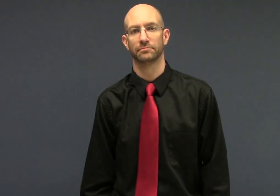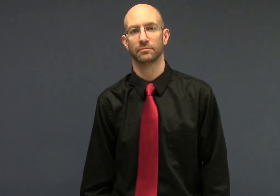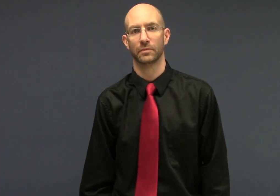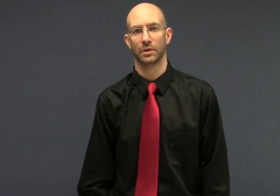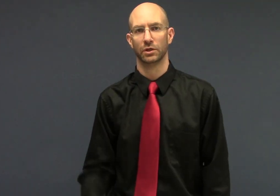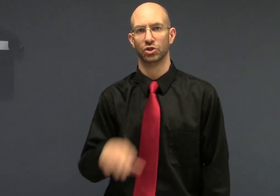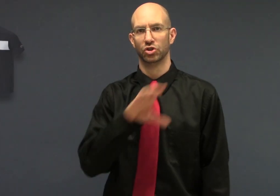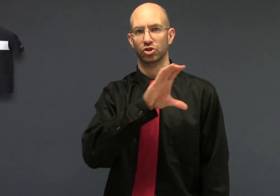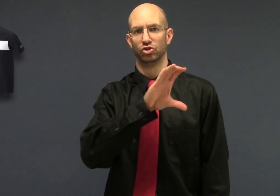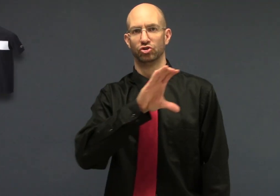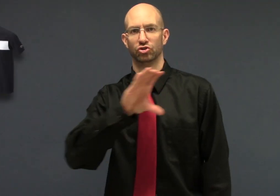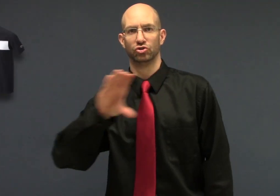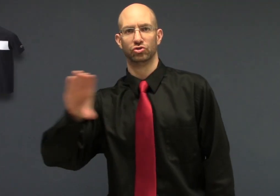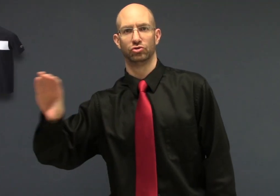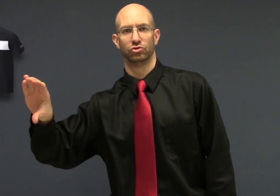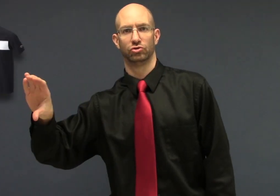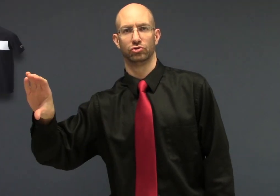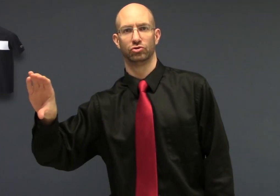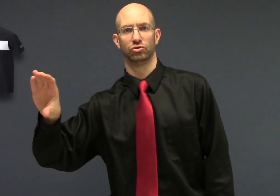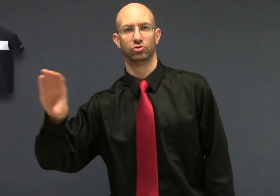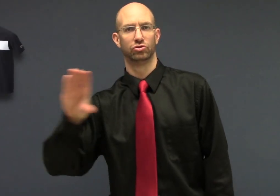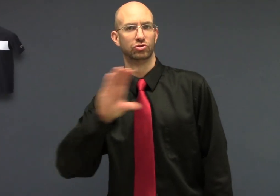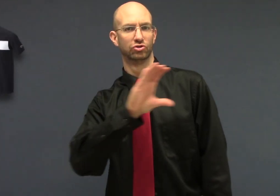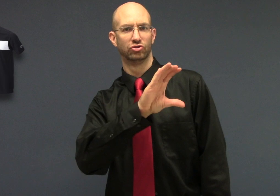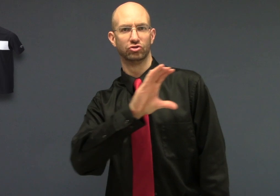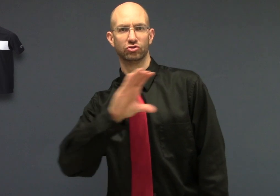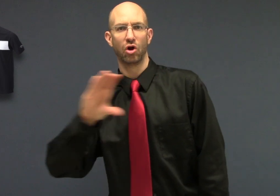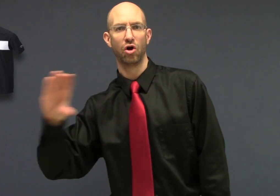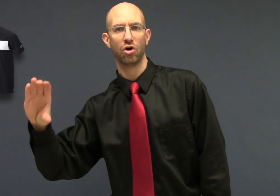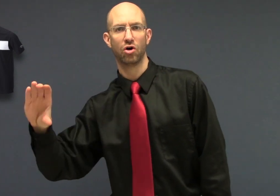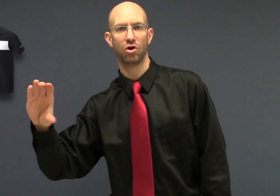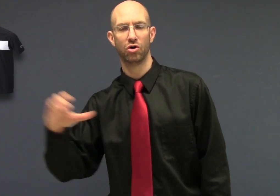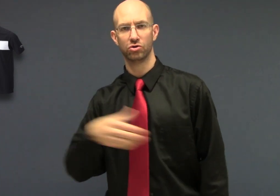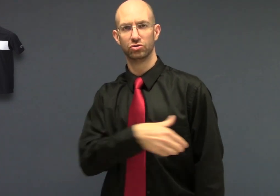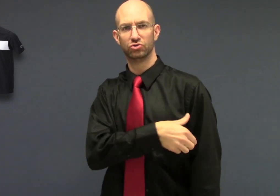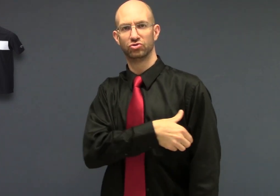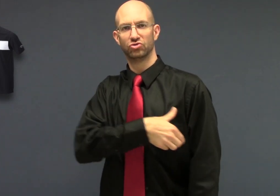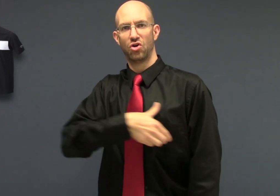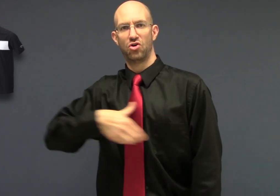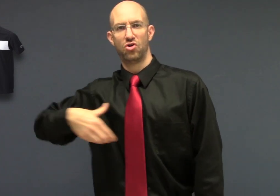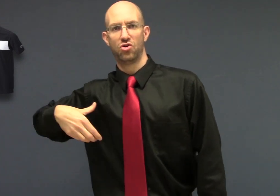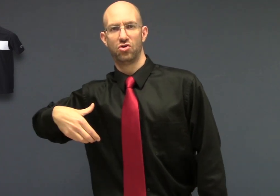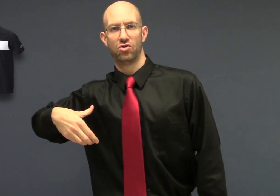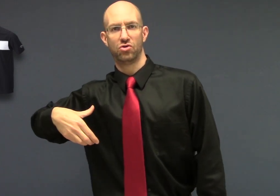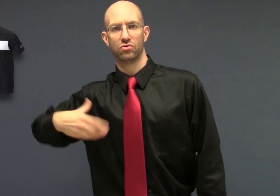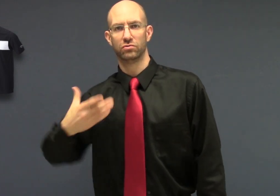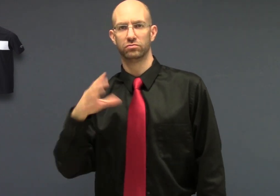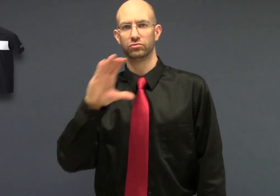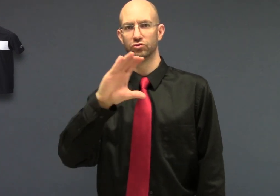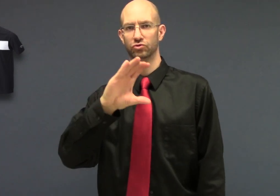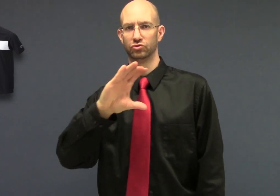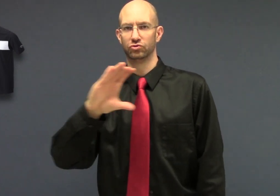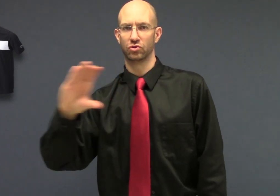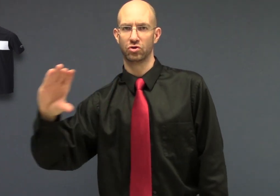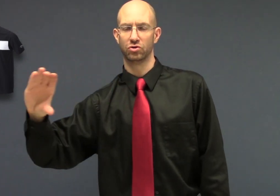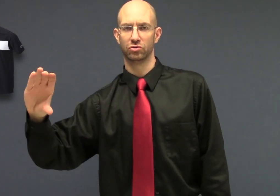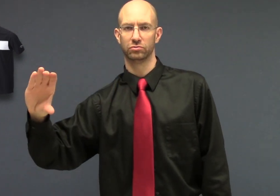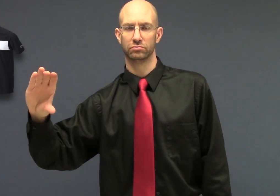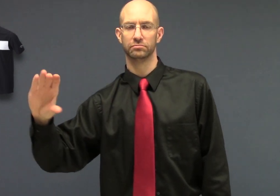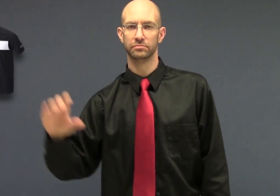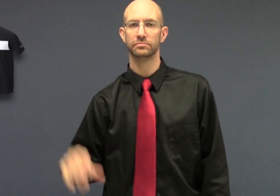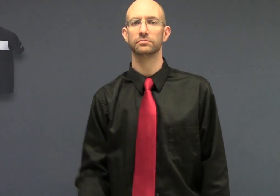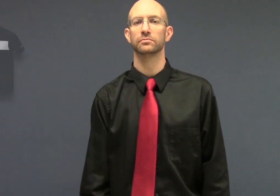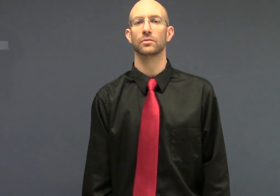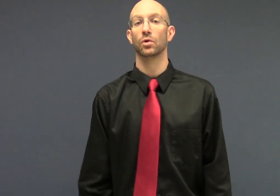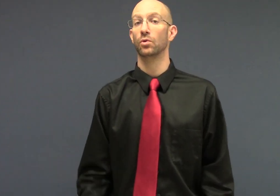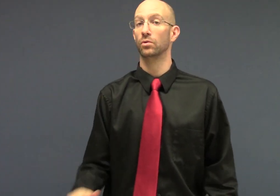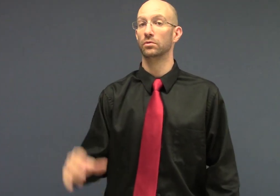THICK-STRIPE or WIDE-STRIPE. Use CL:C for the thickness. Sign horizontally for horizontal stripe.